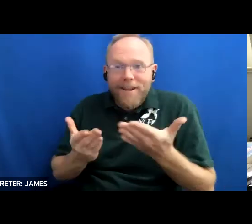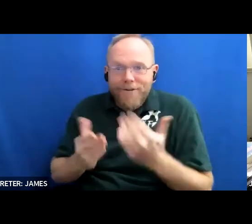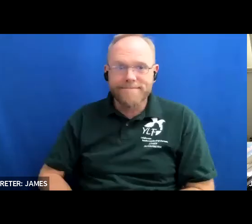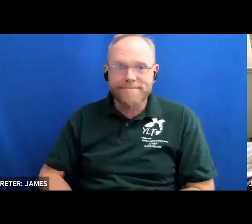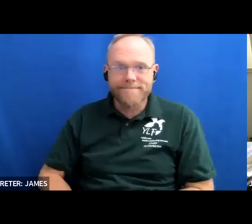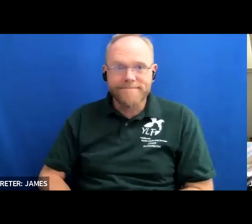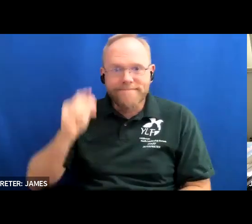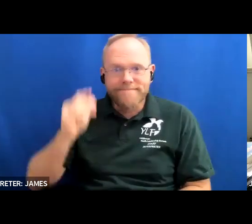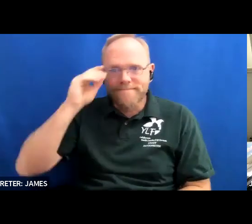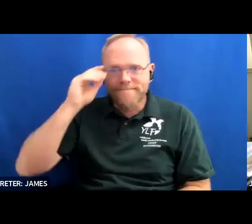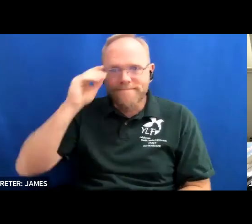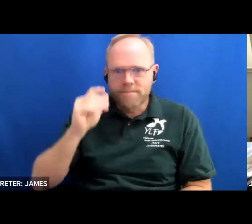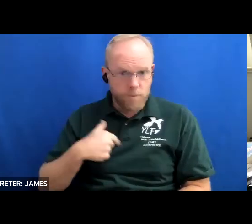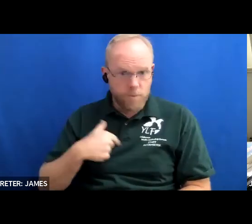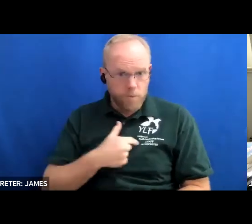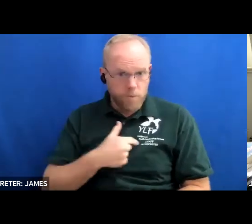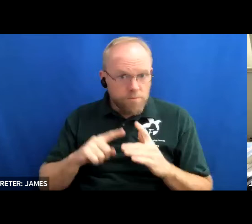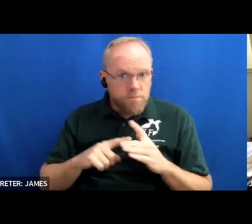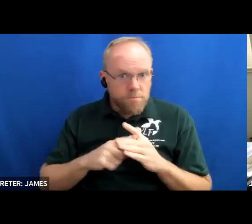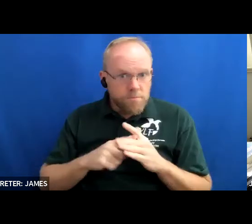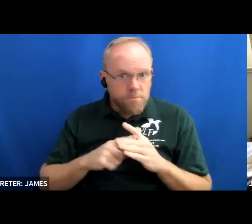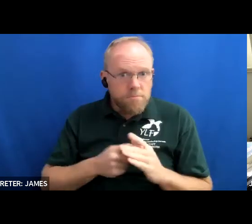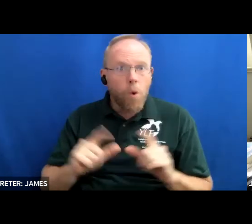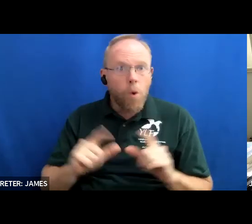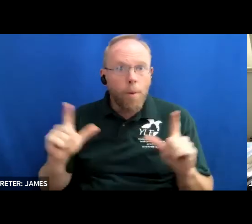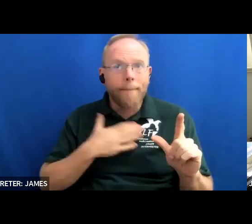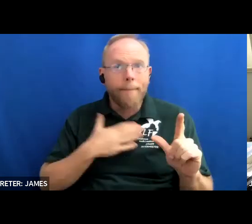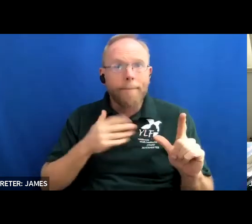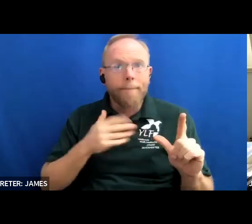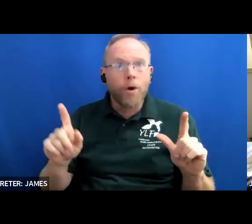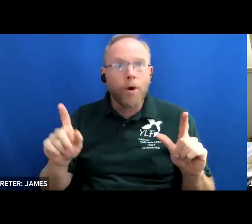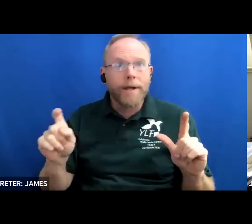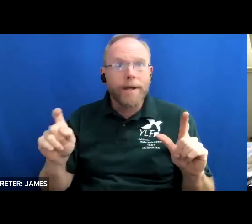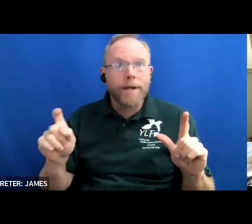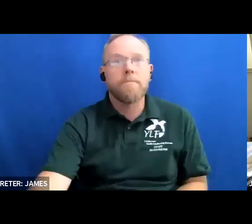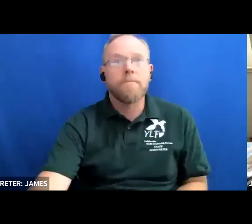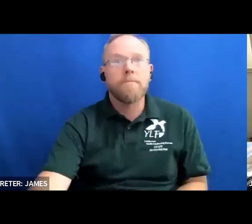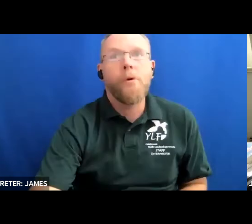should we go ahead and pull up my um my powerpoint presentation